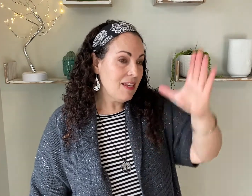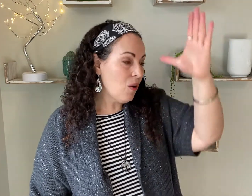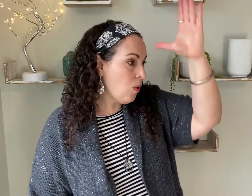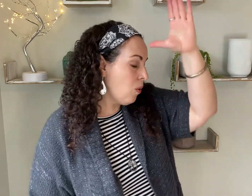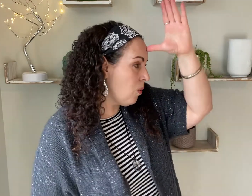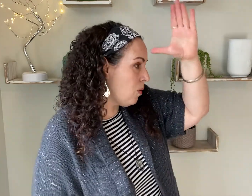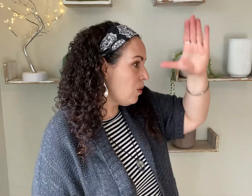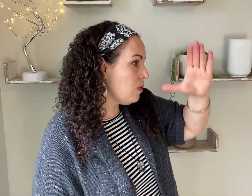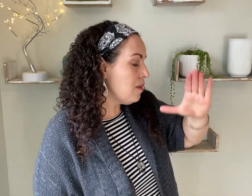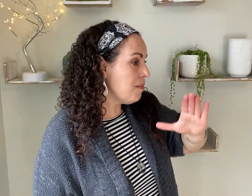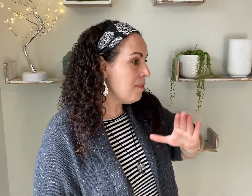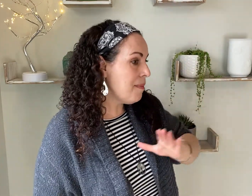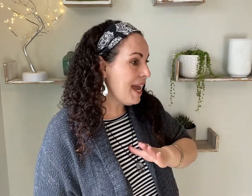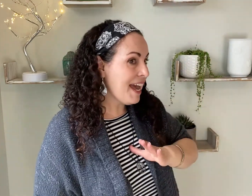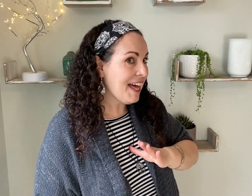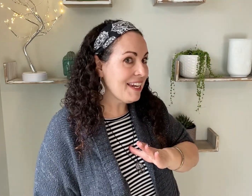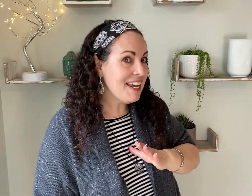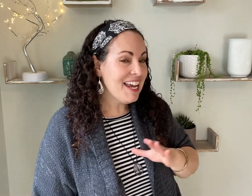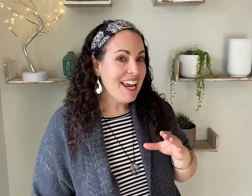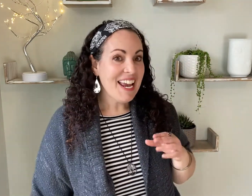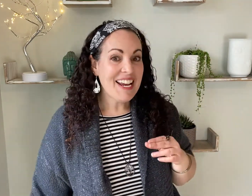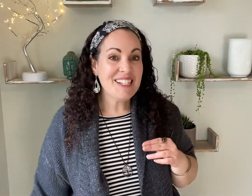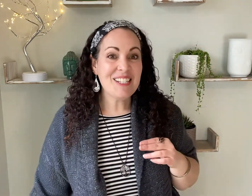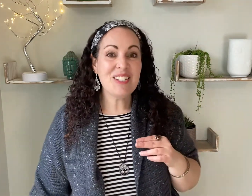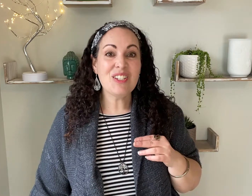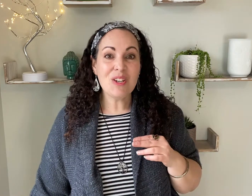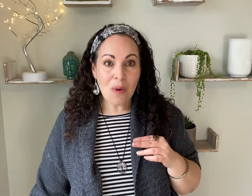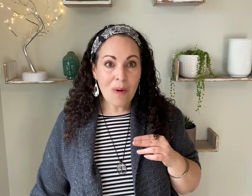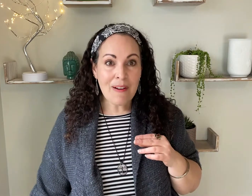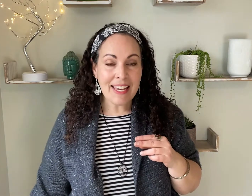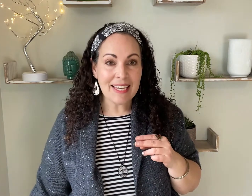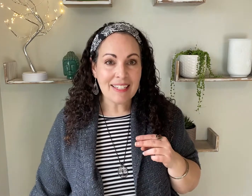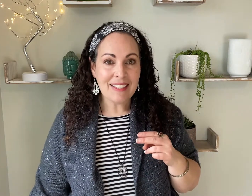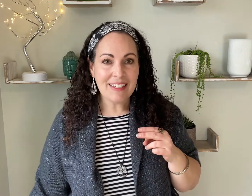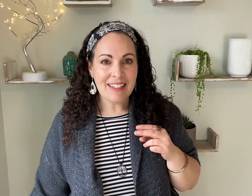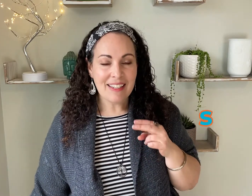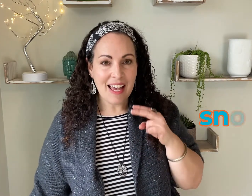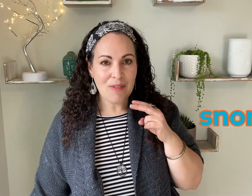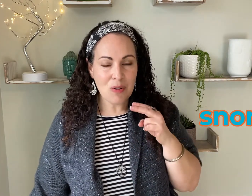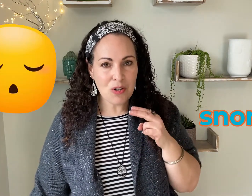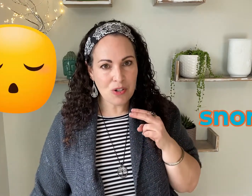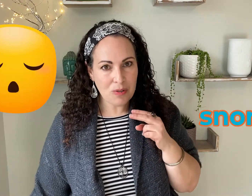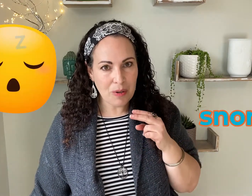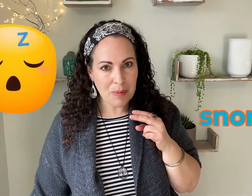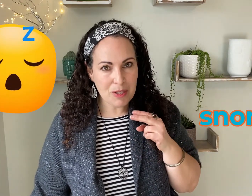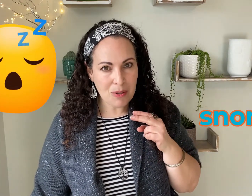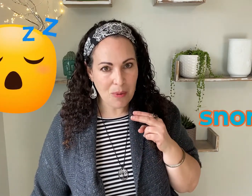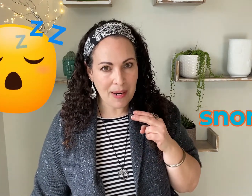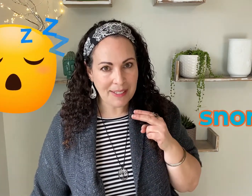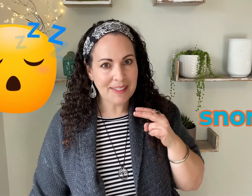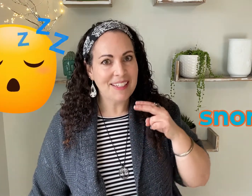The old man is snoring. Have you heard your grown ups snoring?